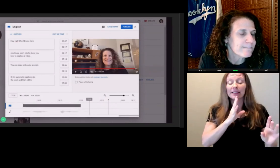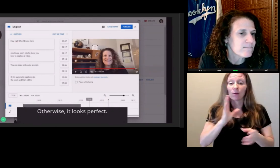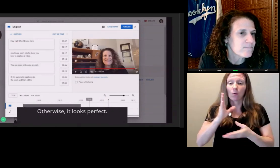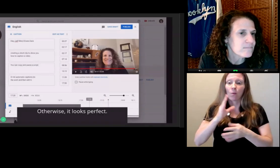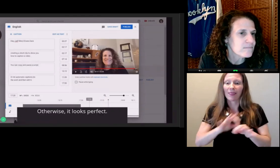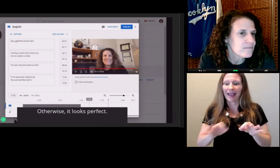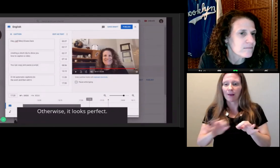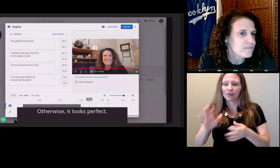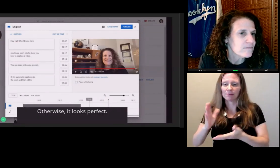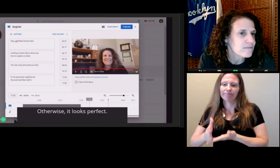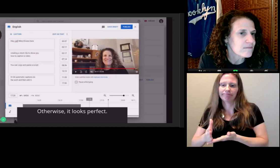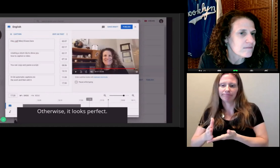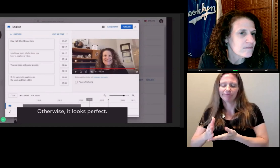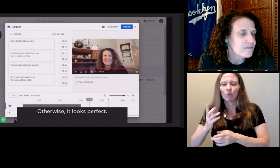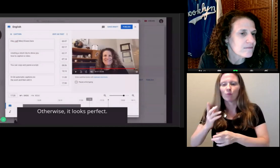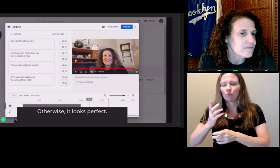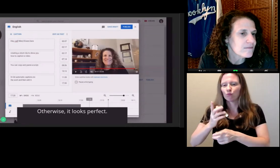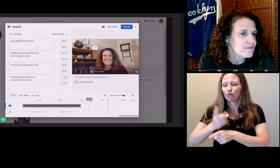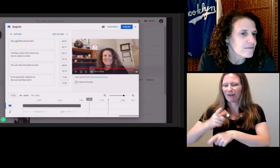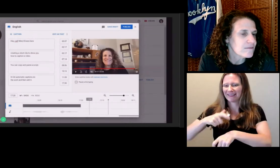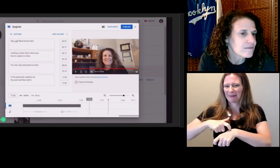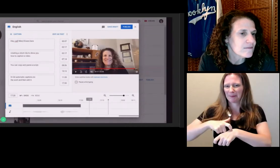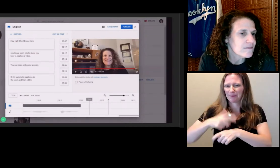Otherwise, it looks perfect.